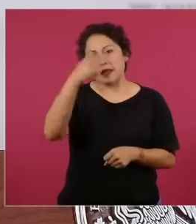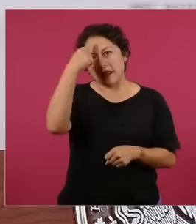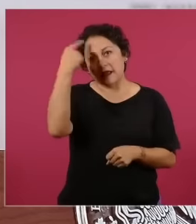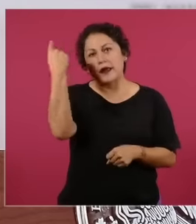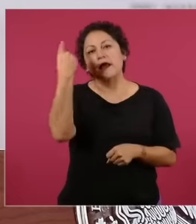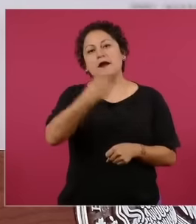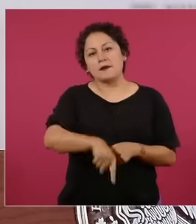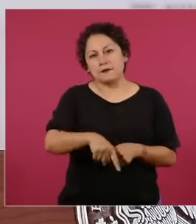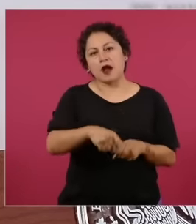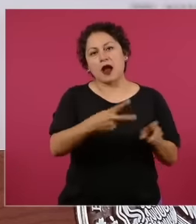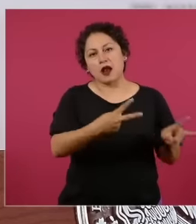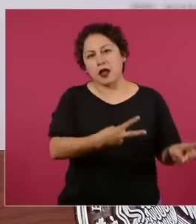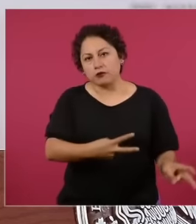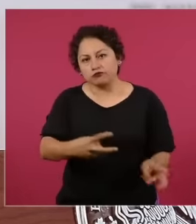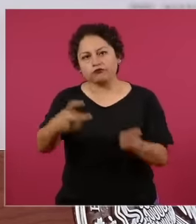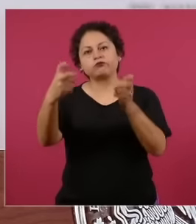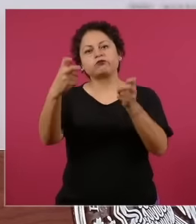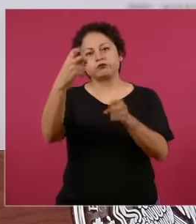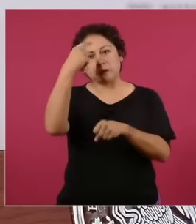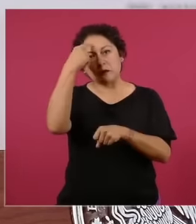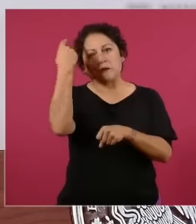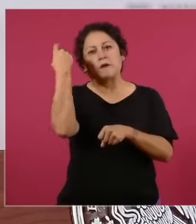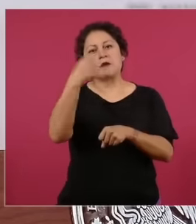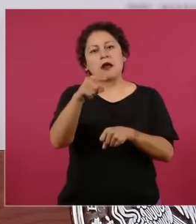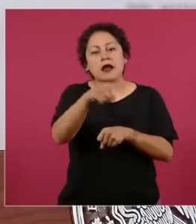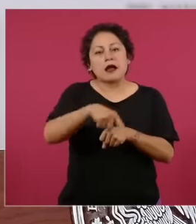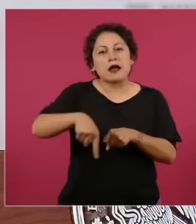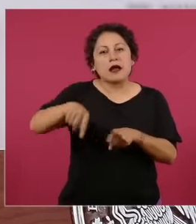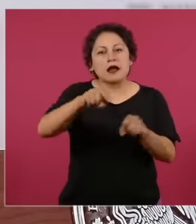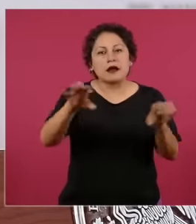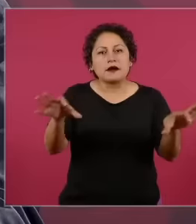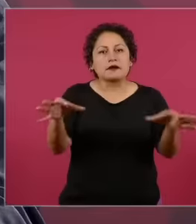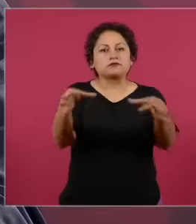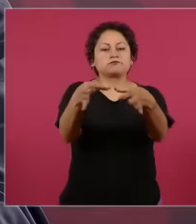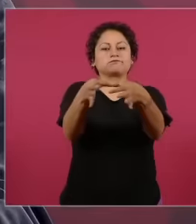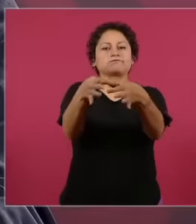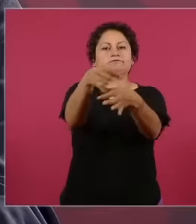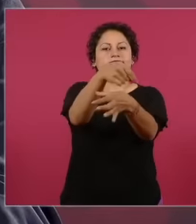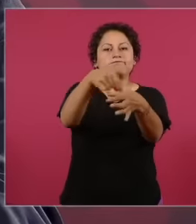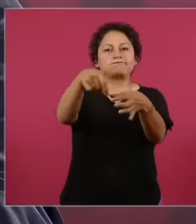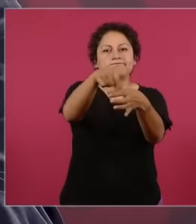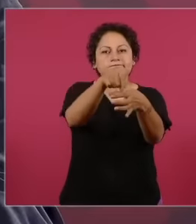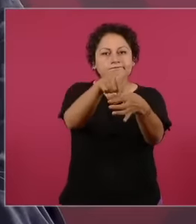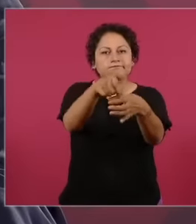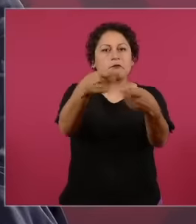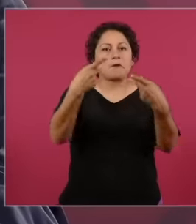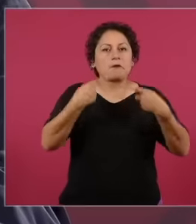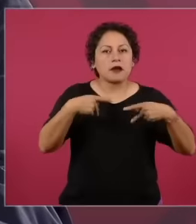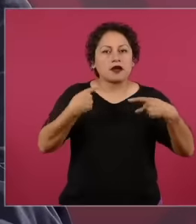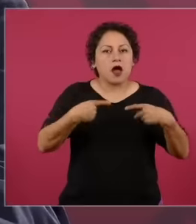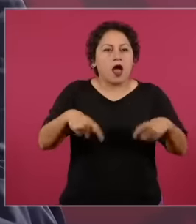the benefit for a minority at the expense of the suffering of the majority of our